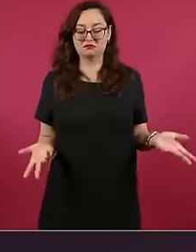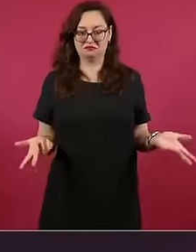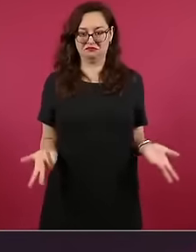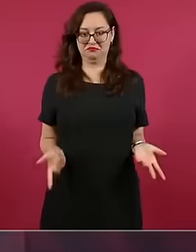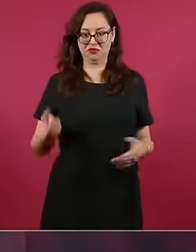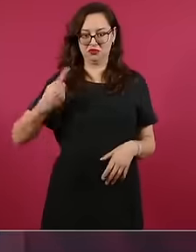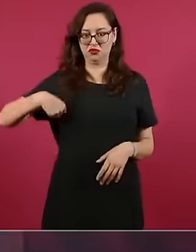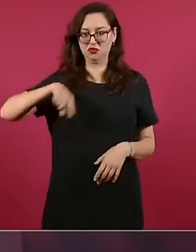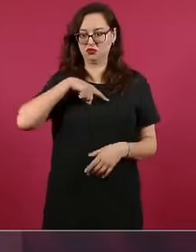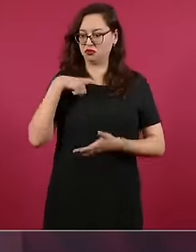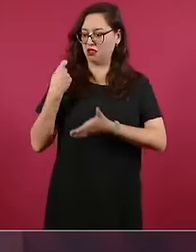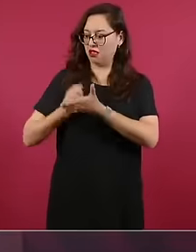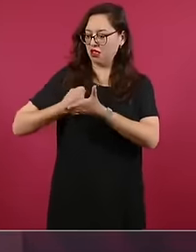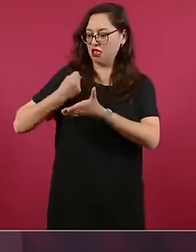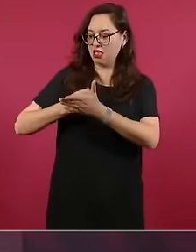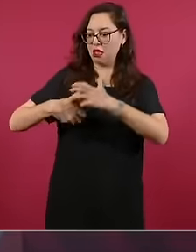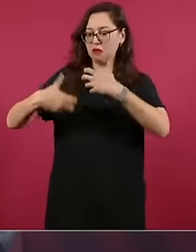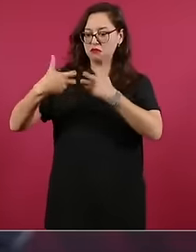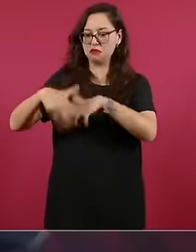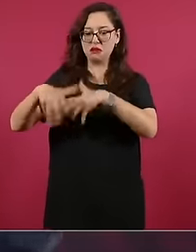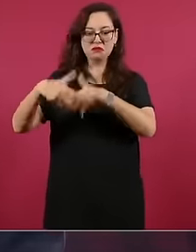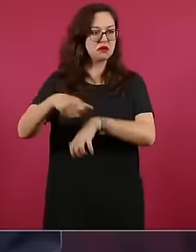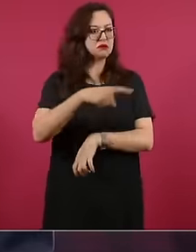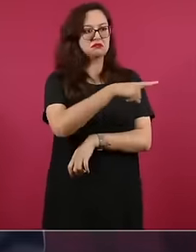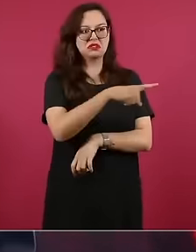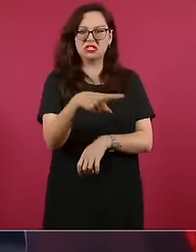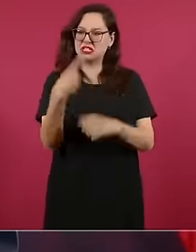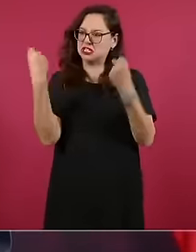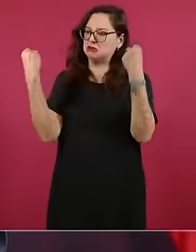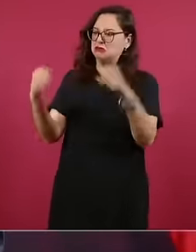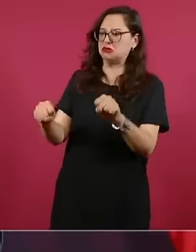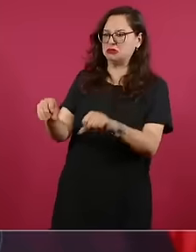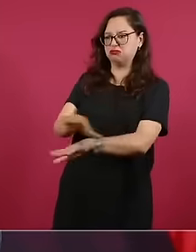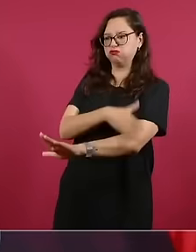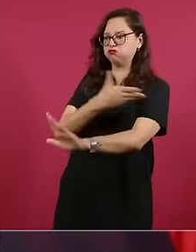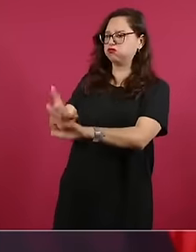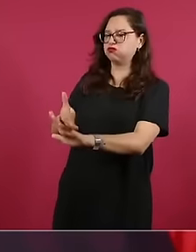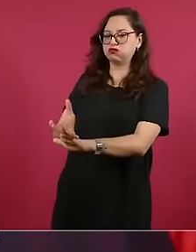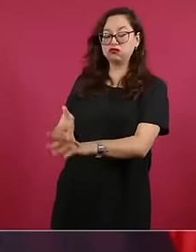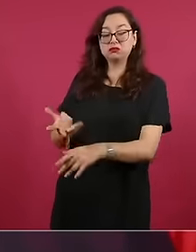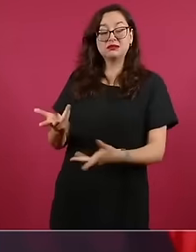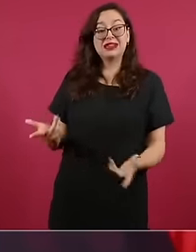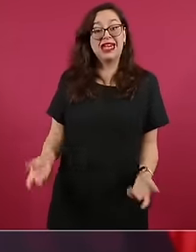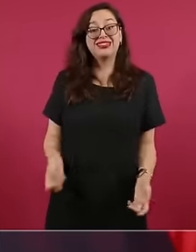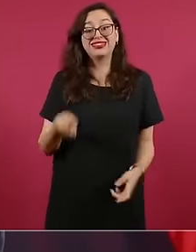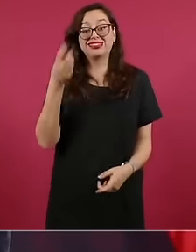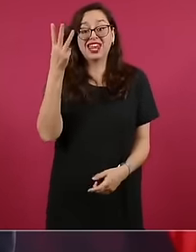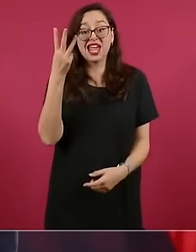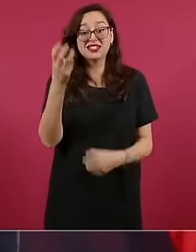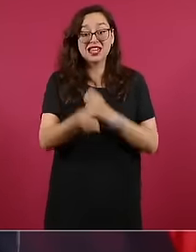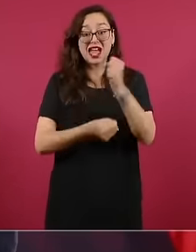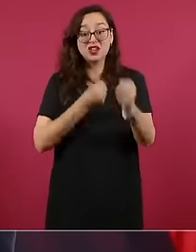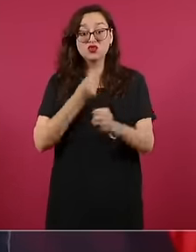years without being able to use the Zócalo, they did not allow us